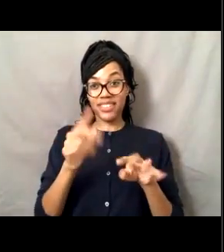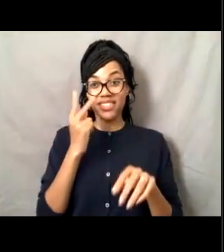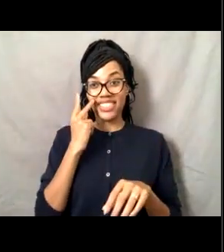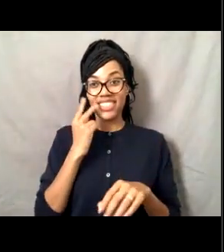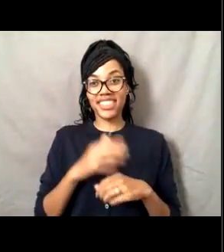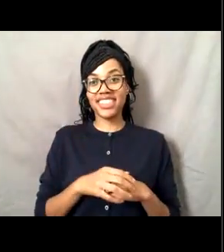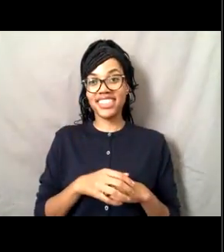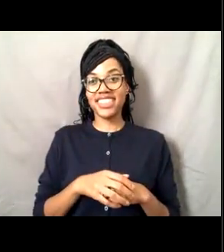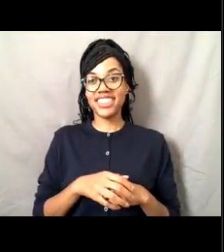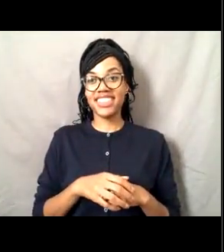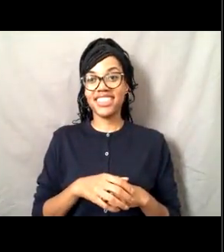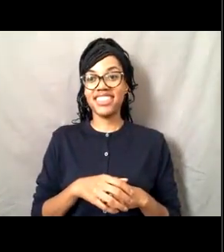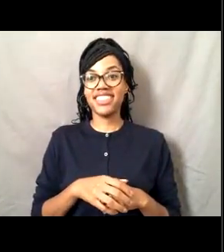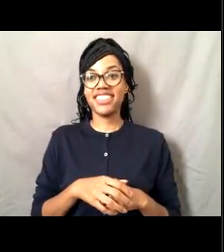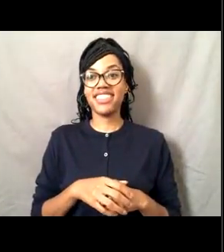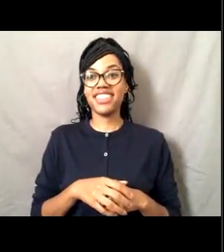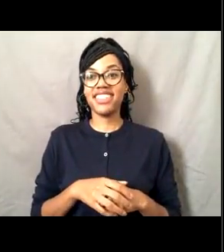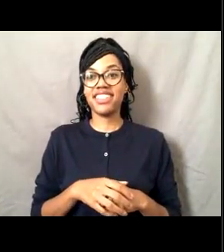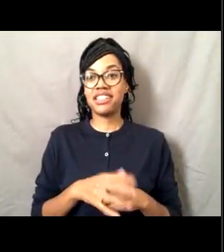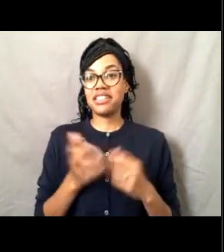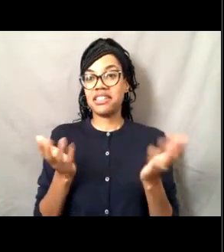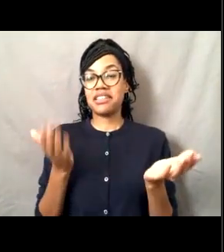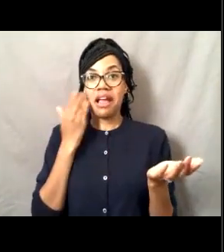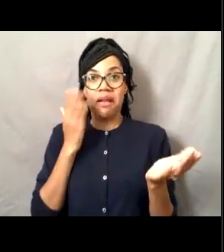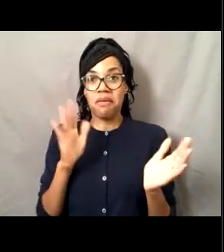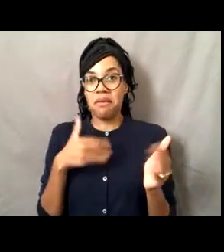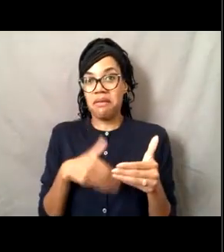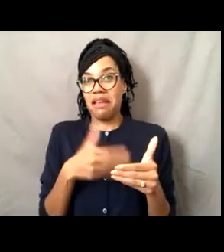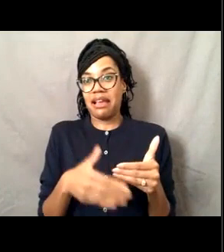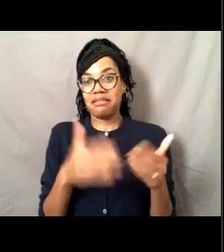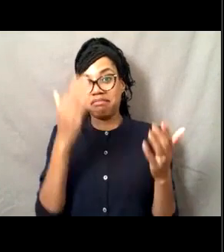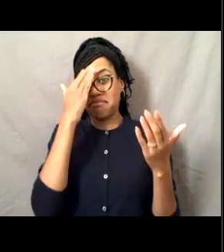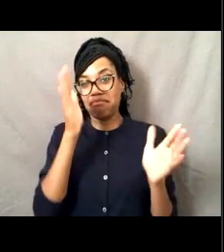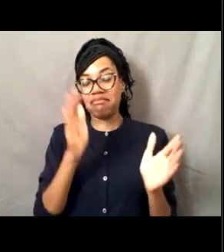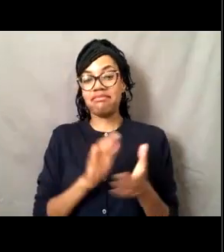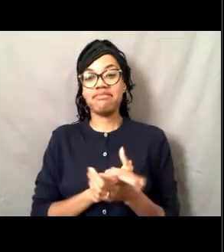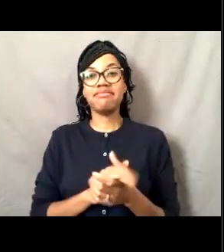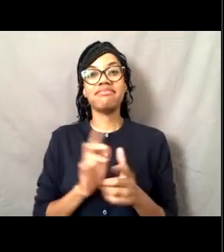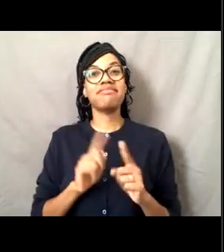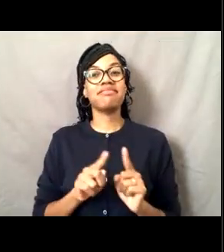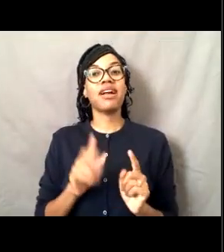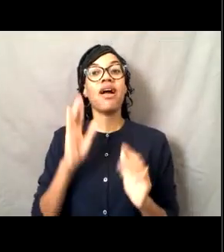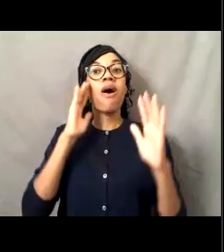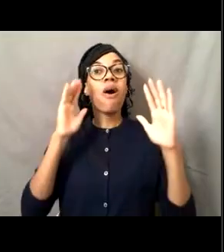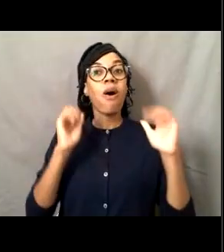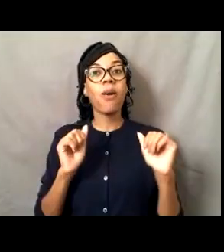because who knows where I'm going to go next? I don't know yet, but I hope I get to go back out to sea